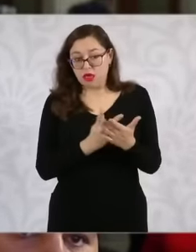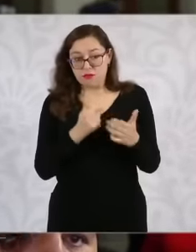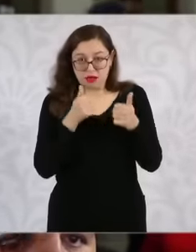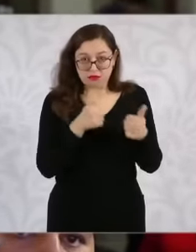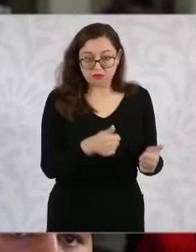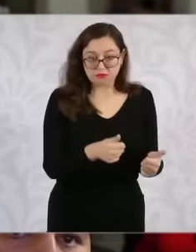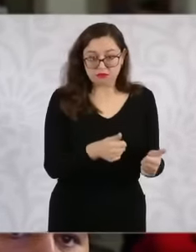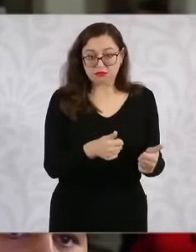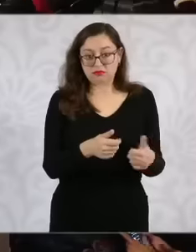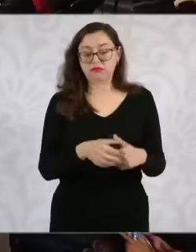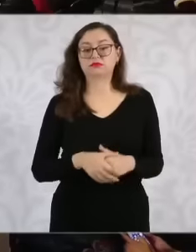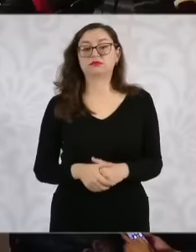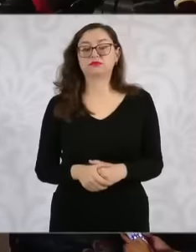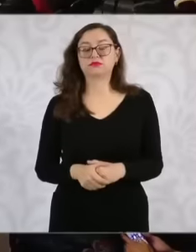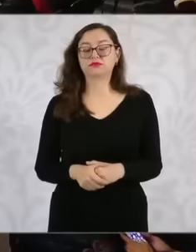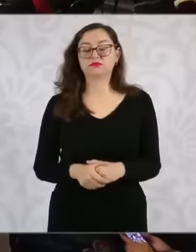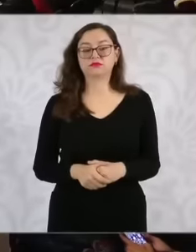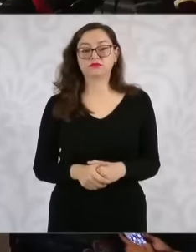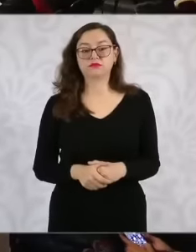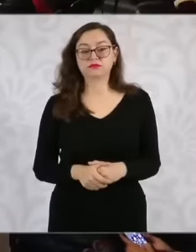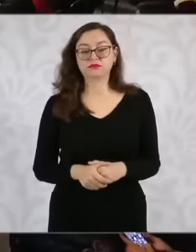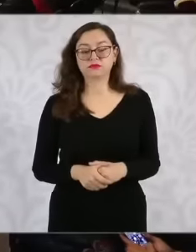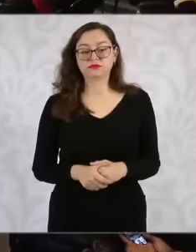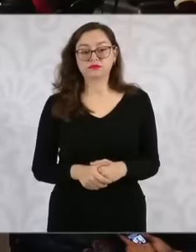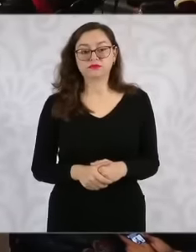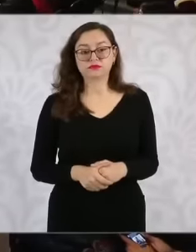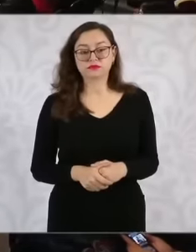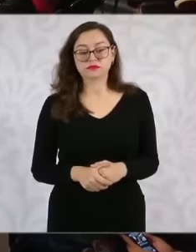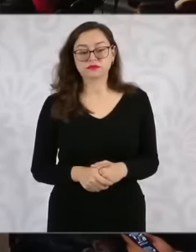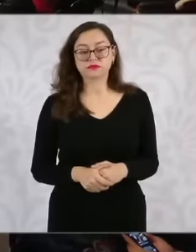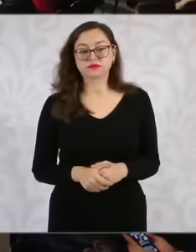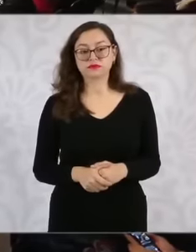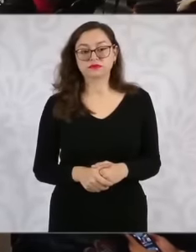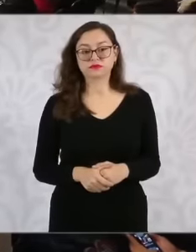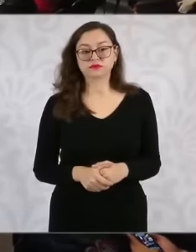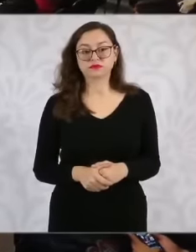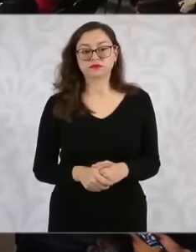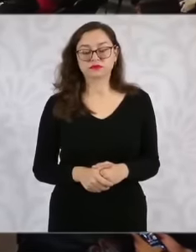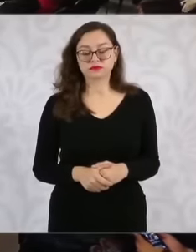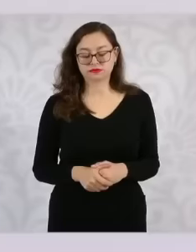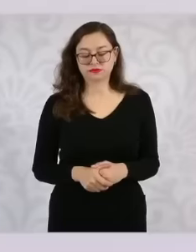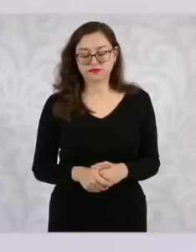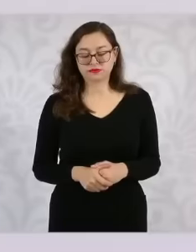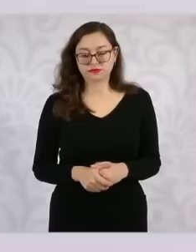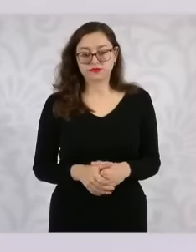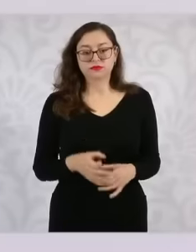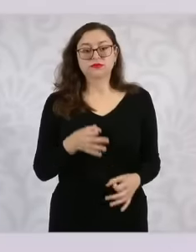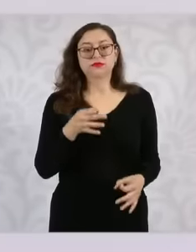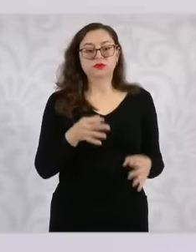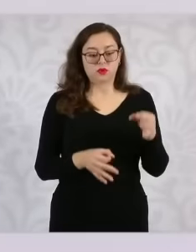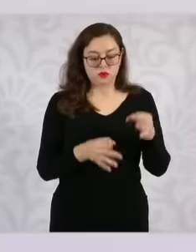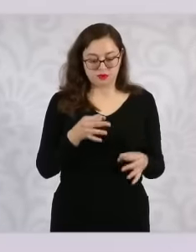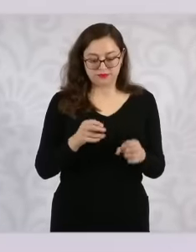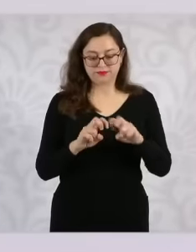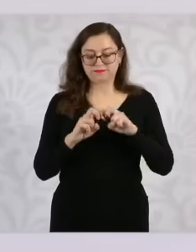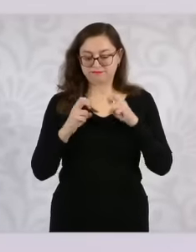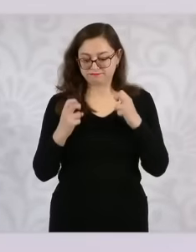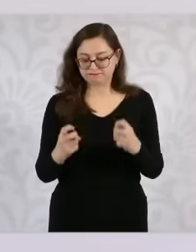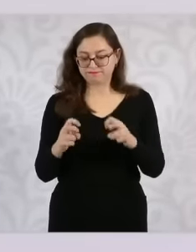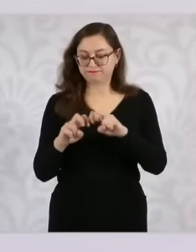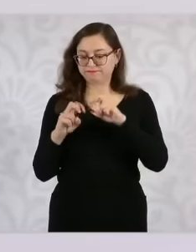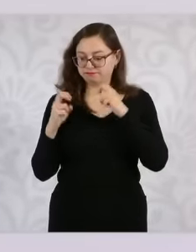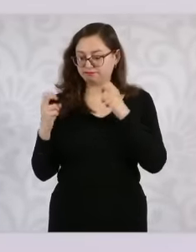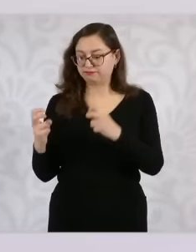in the Zócalo Thank you for the election of judges magistrates ministers magistrates ministers